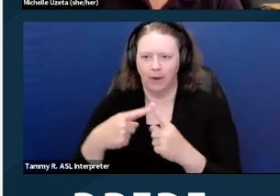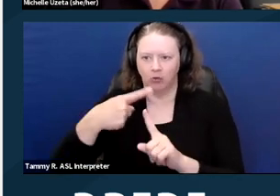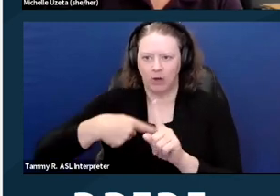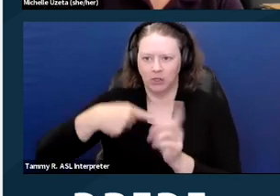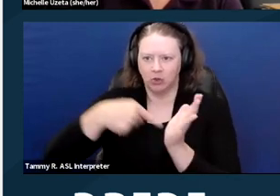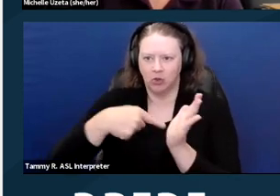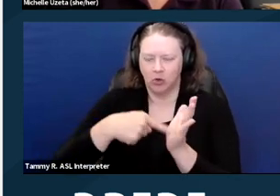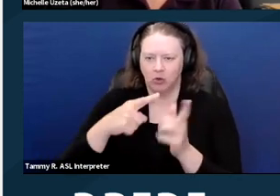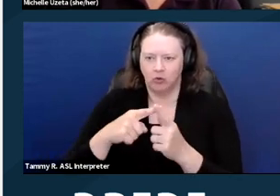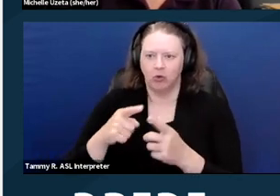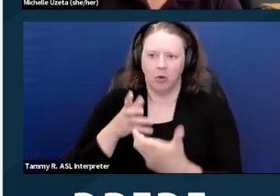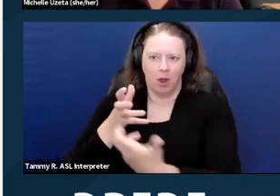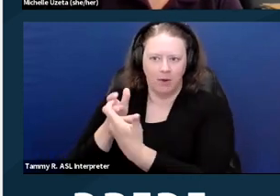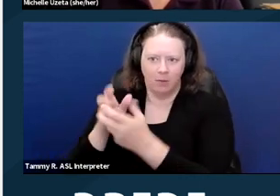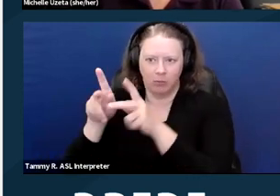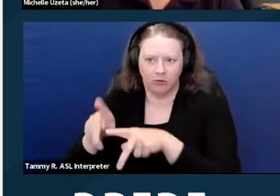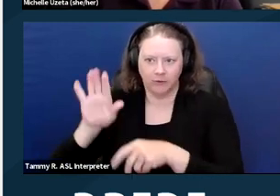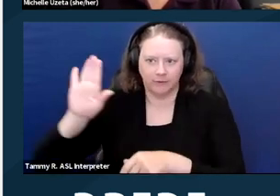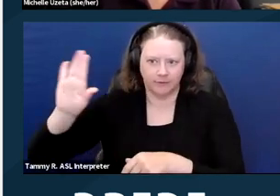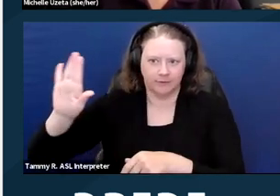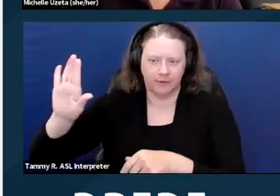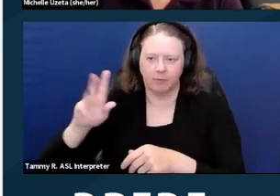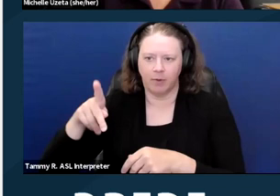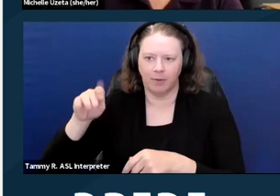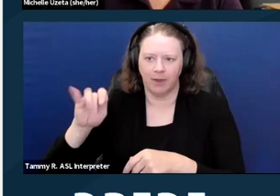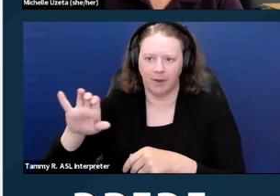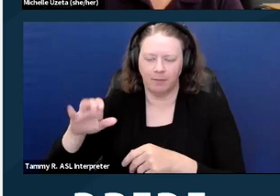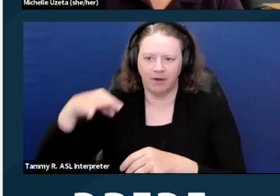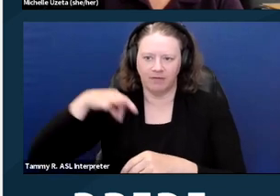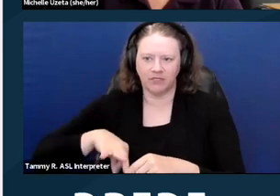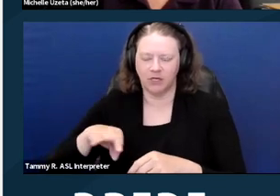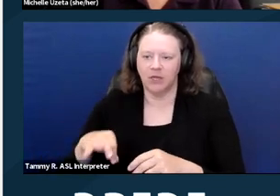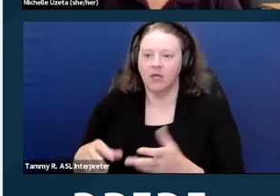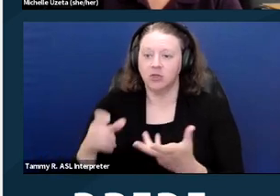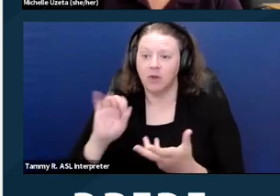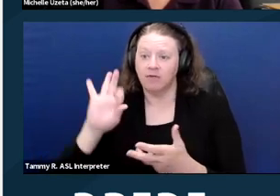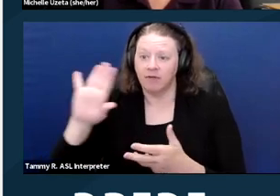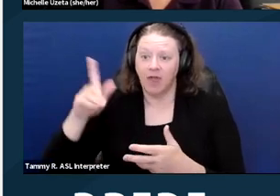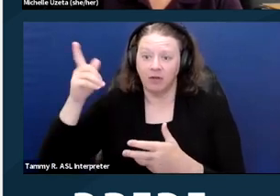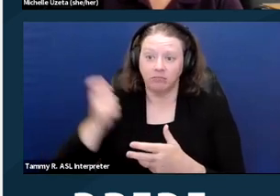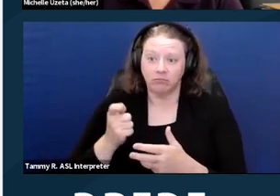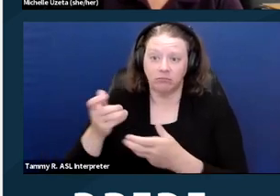If someone's public benefits arrive on the 10th of the month, they can ask us an accommodation that they'd be allowed to pay rent on the 10th